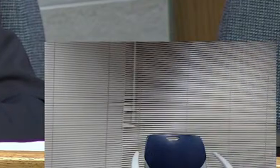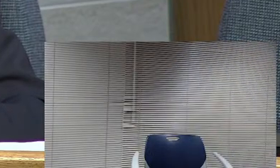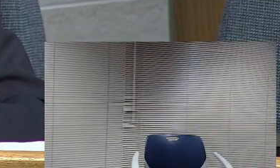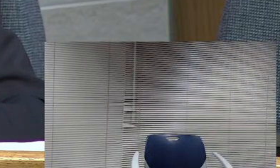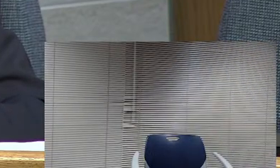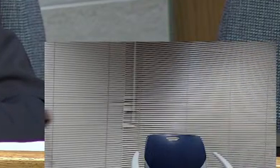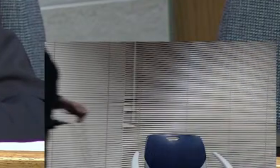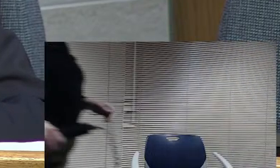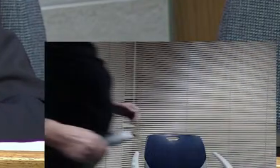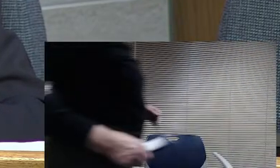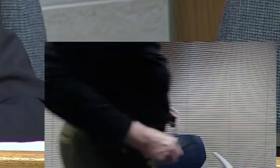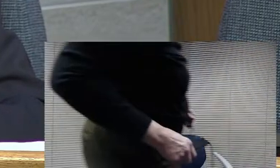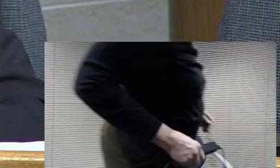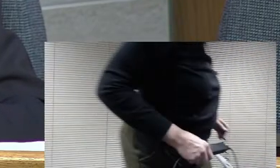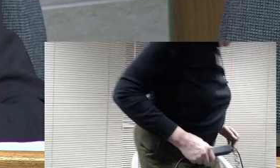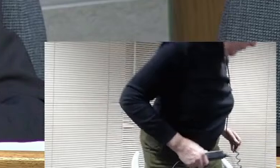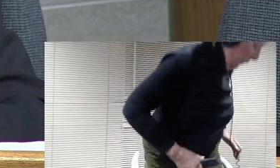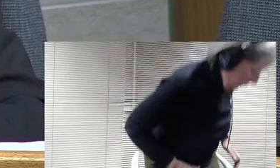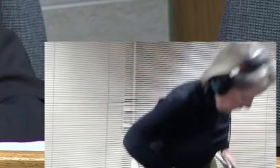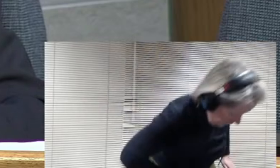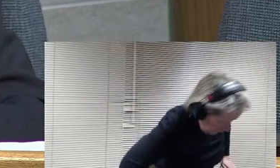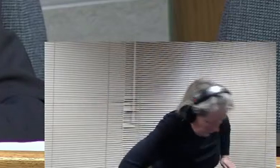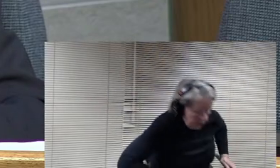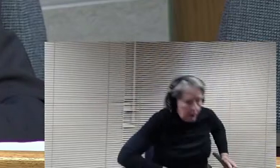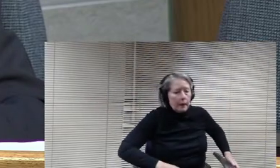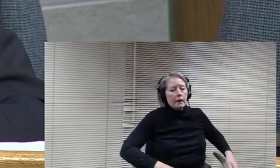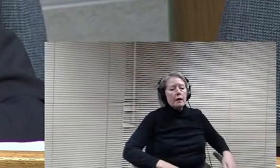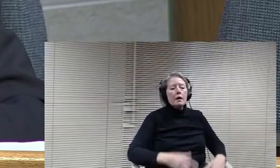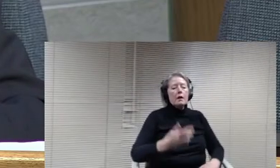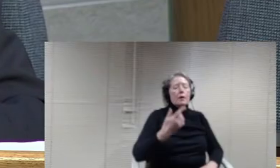changed from the plan. So basically we'll have elementary